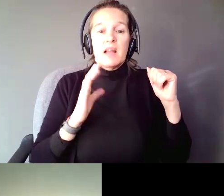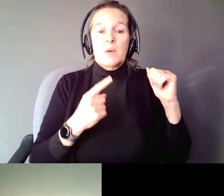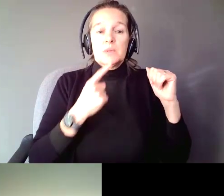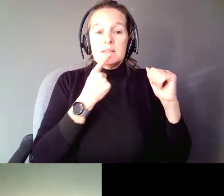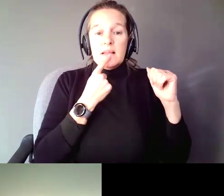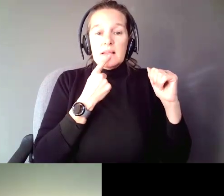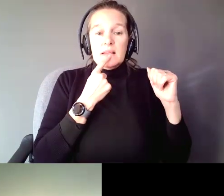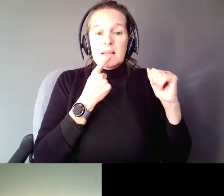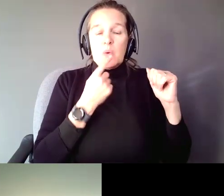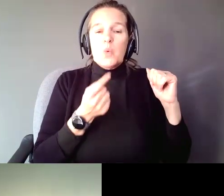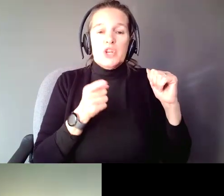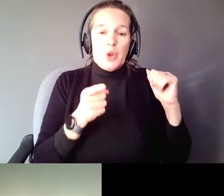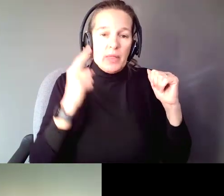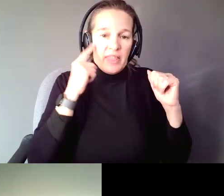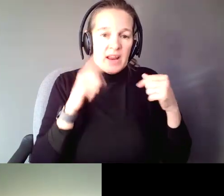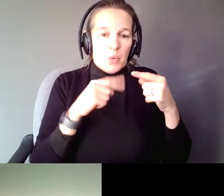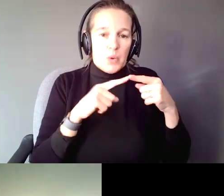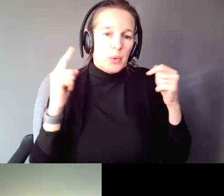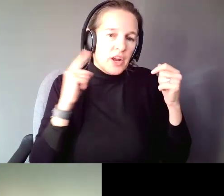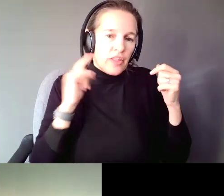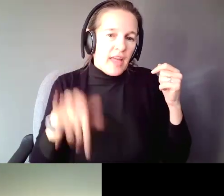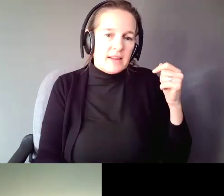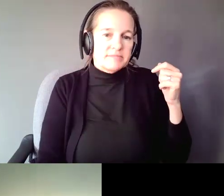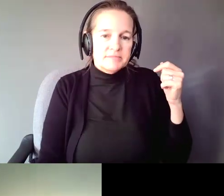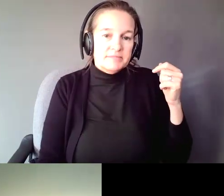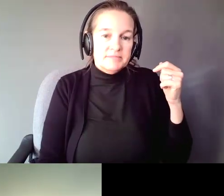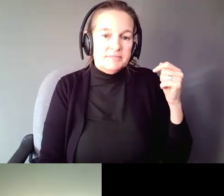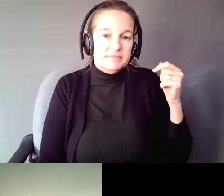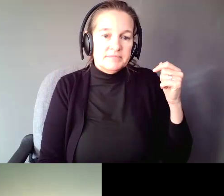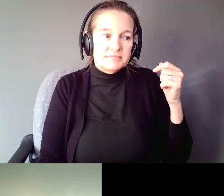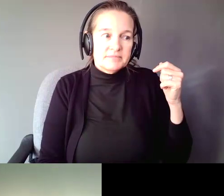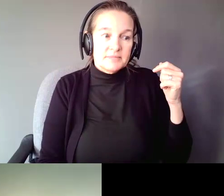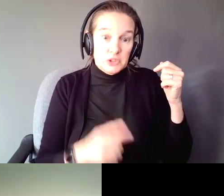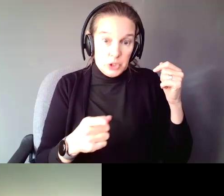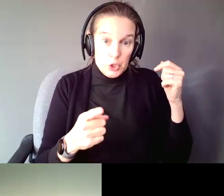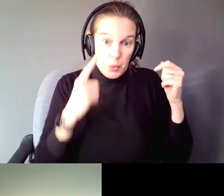what do you think when you hear that? Do you think that you can make your own decisions?